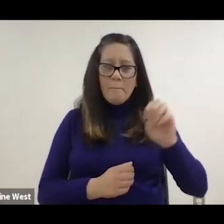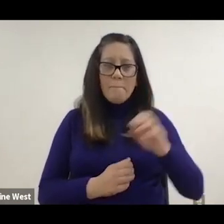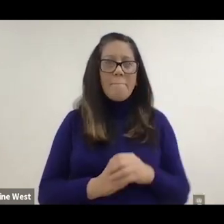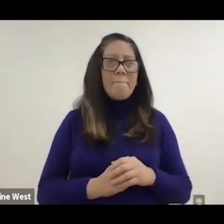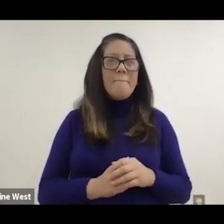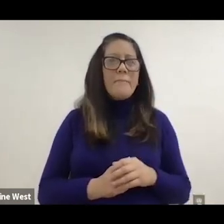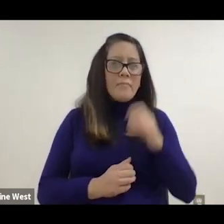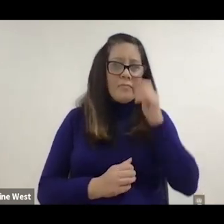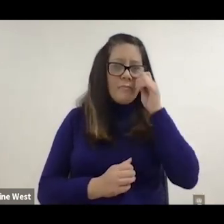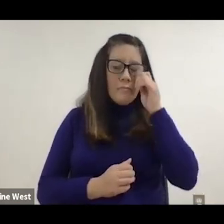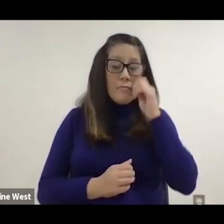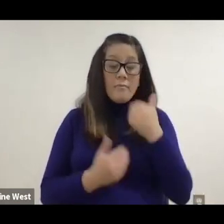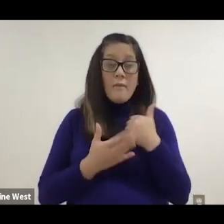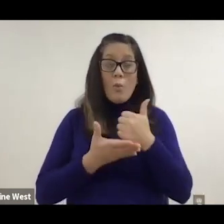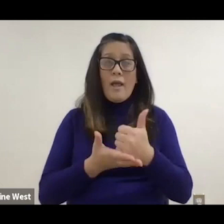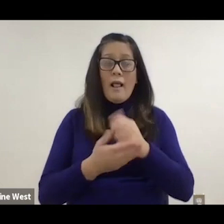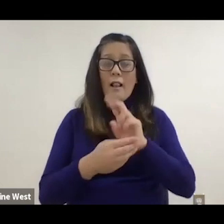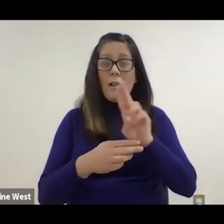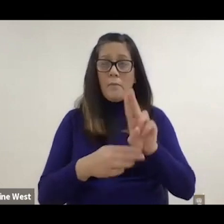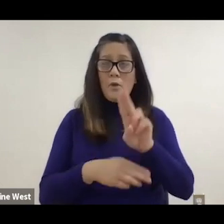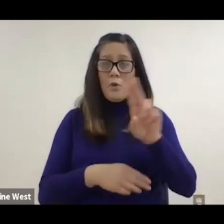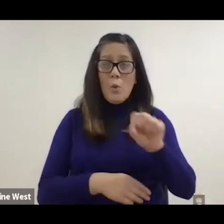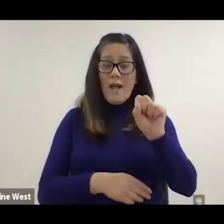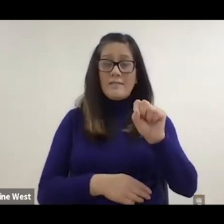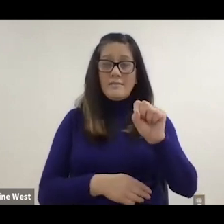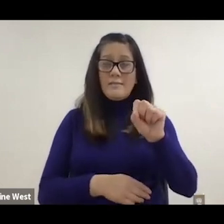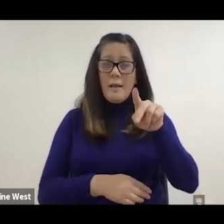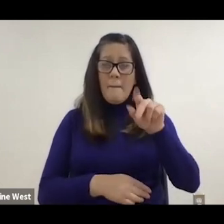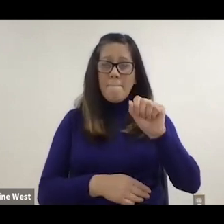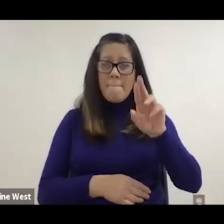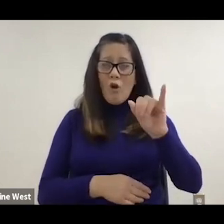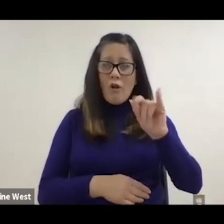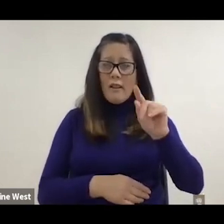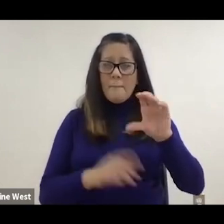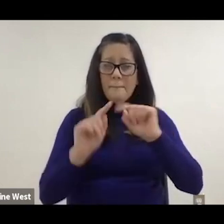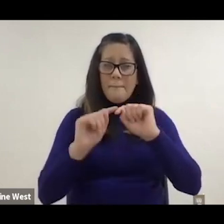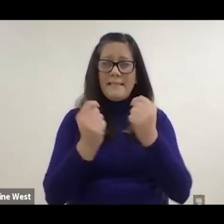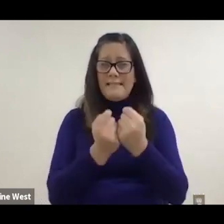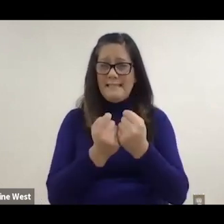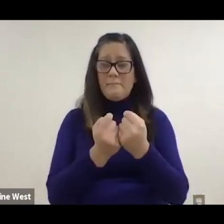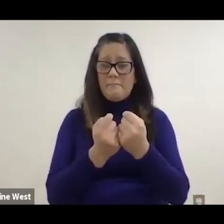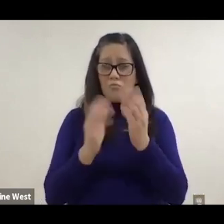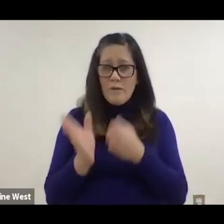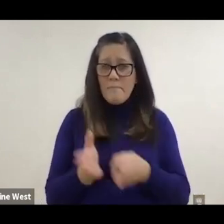team prepare for the 2020 Paralympics, which are now have been postponed to 2021.